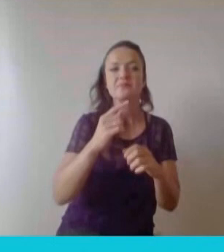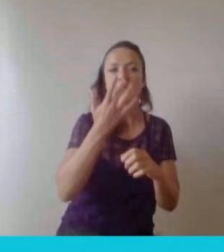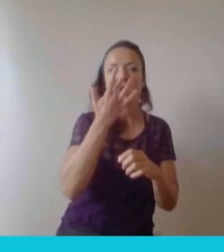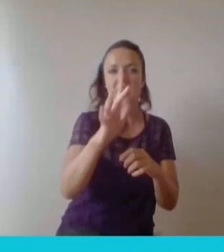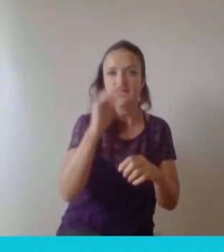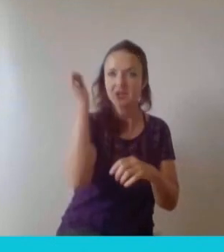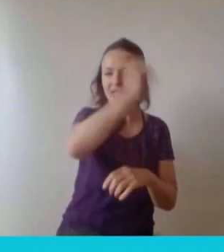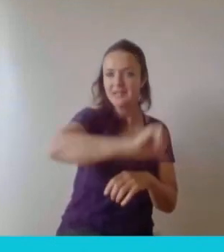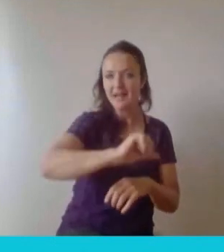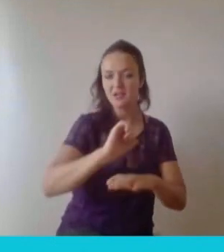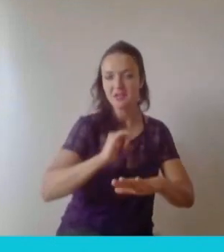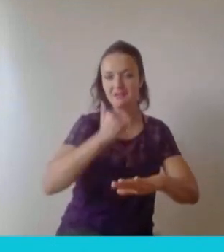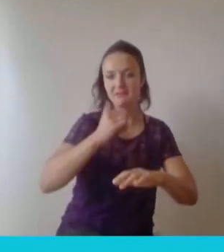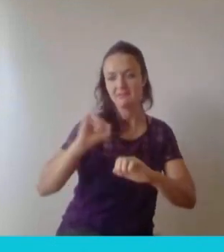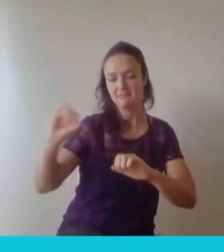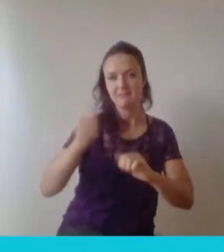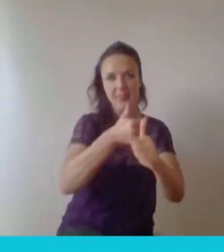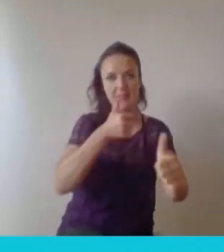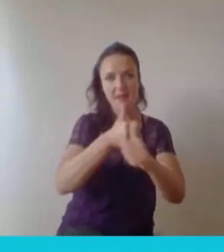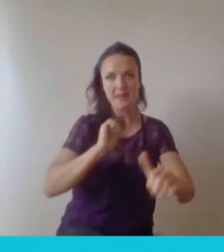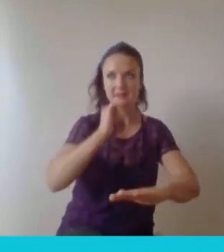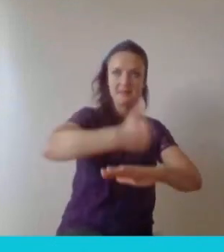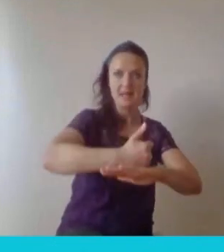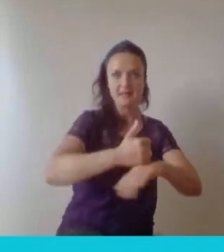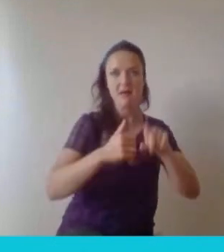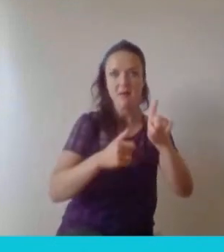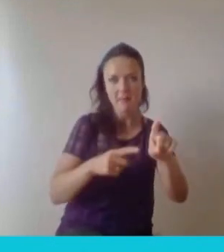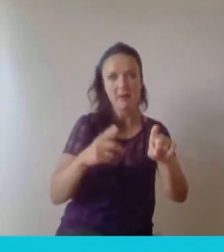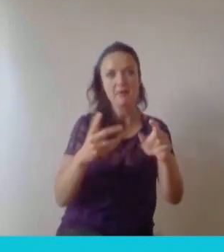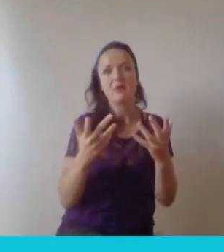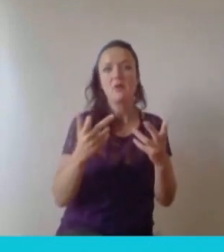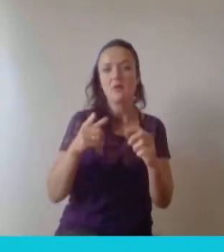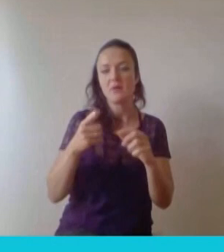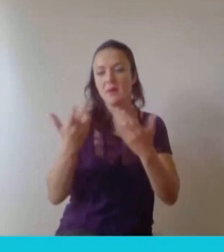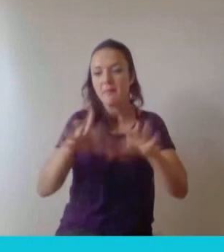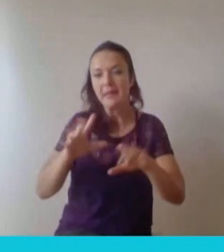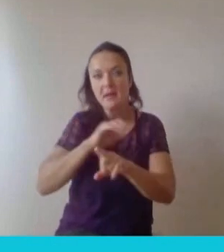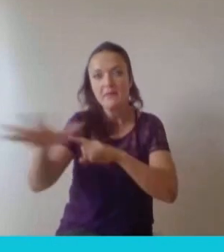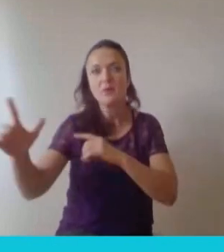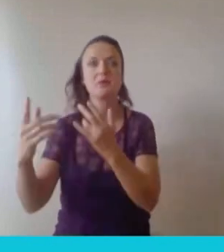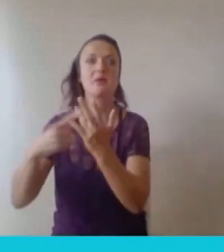but also in how to innovate and how to drive markets into adopting new innovations. Her work has led to her winning a number